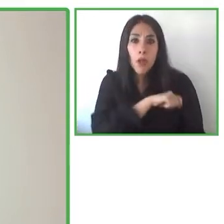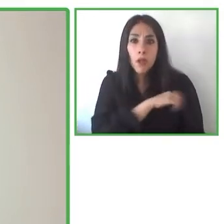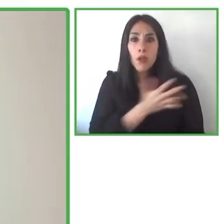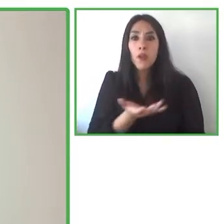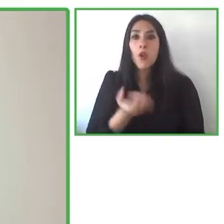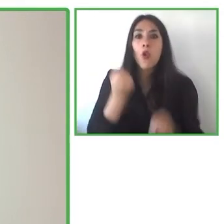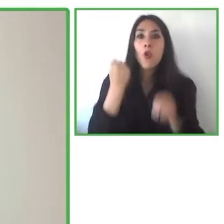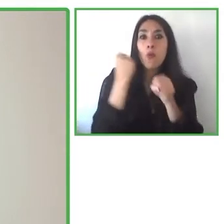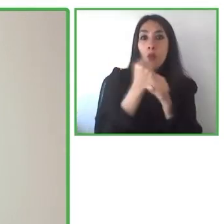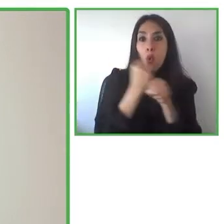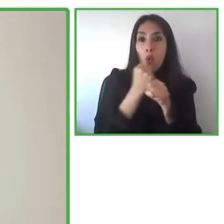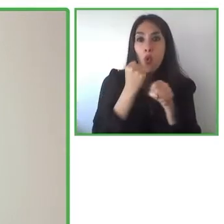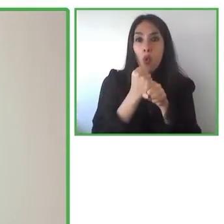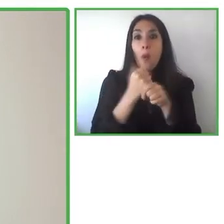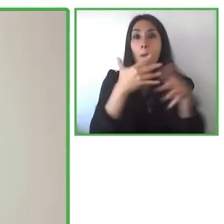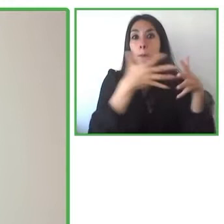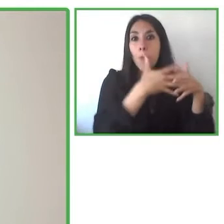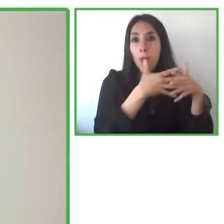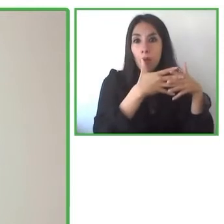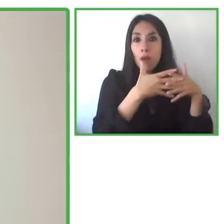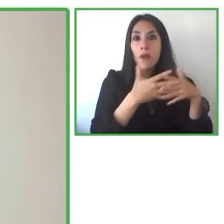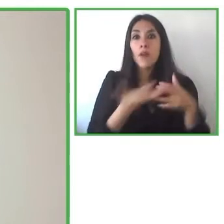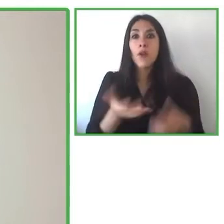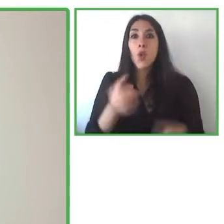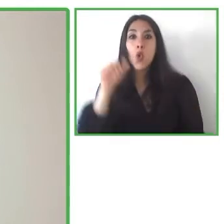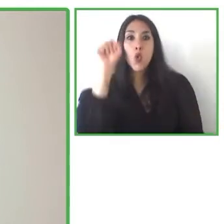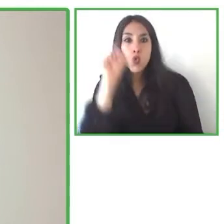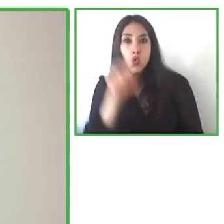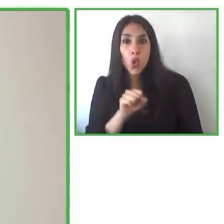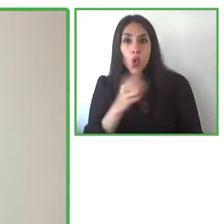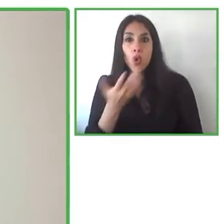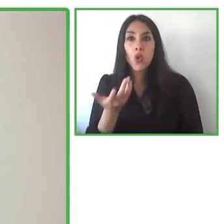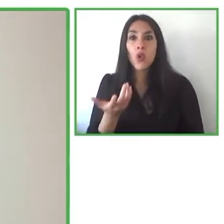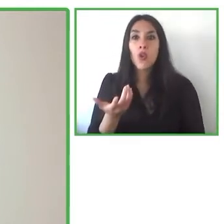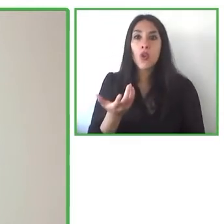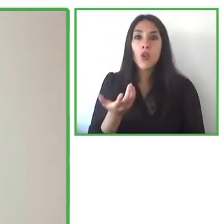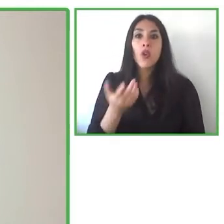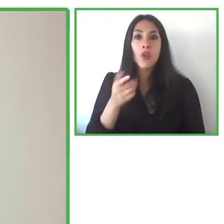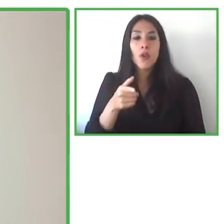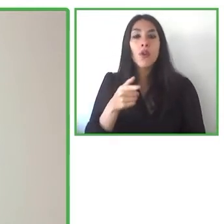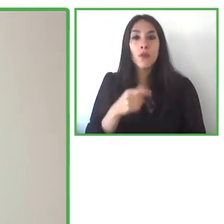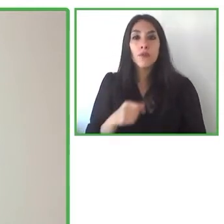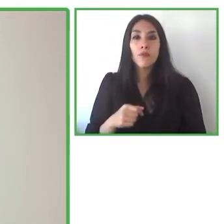Institute of Technology. I’ve worked as a consultant for different organizations